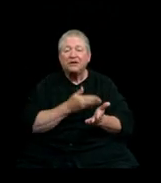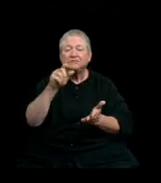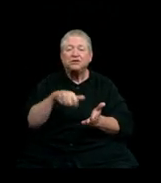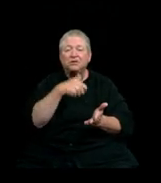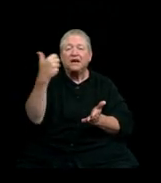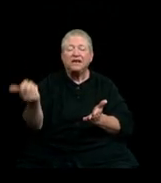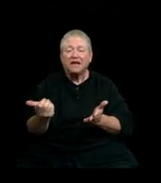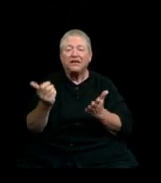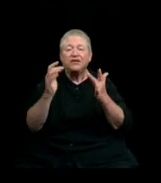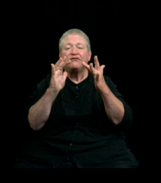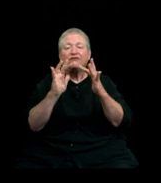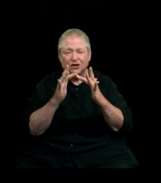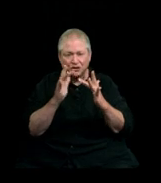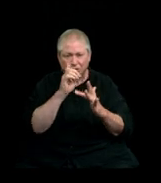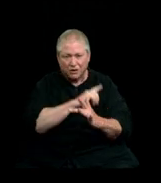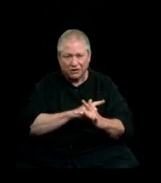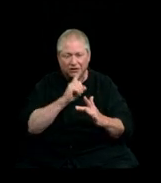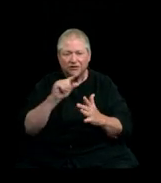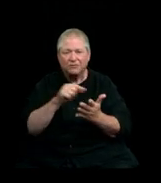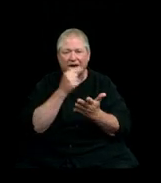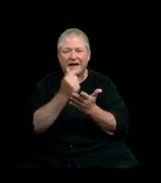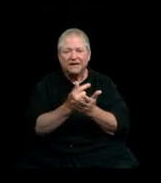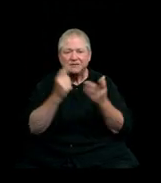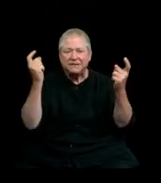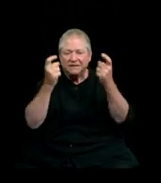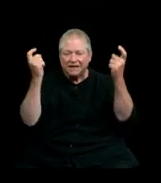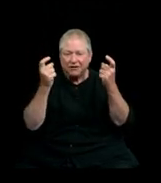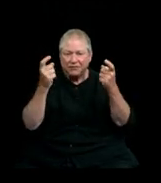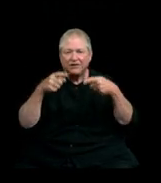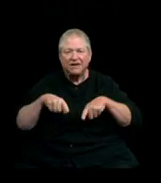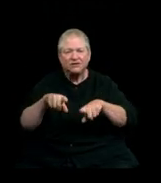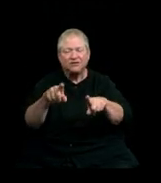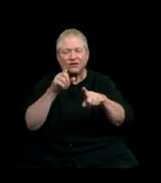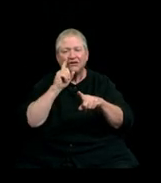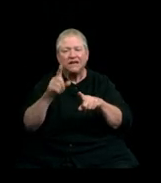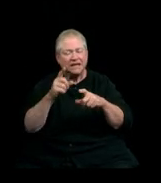in what can only be described as a very unusual and difficult pandemic year.